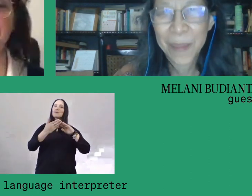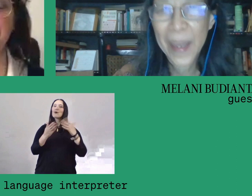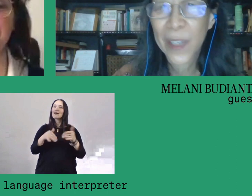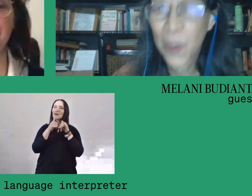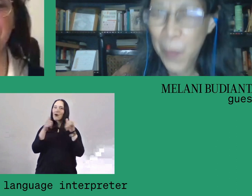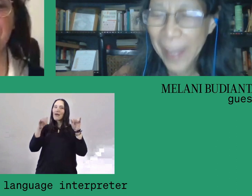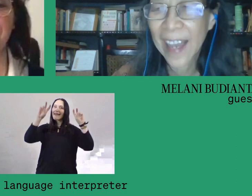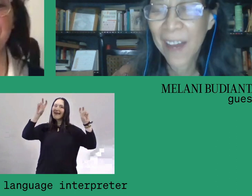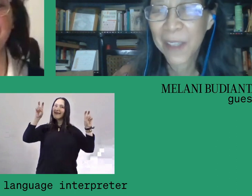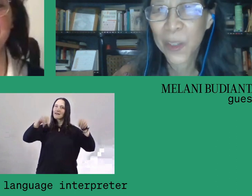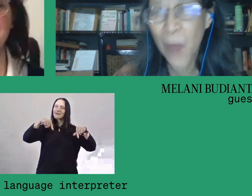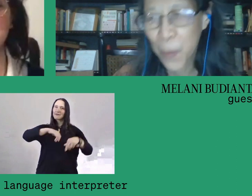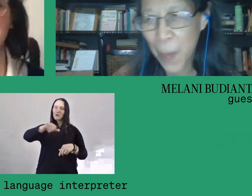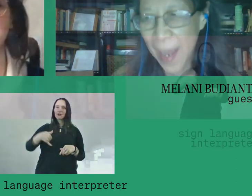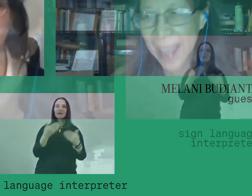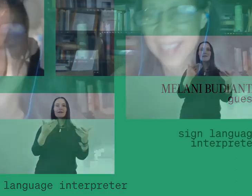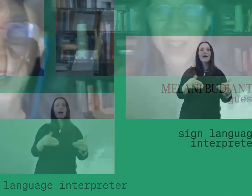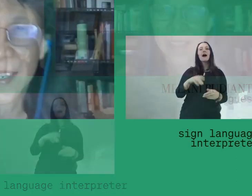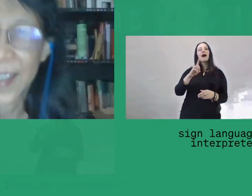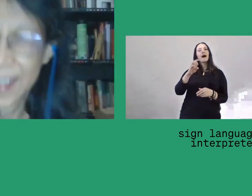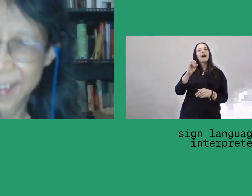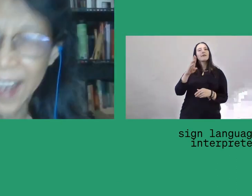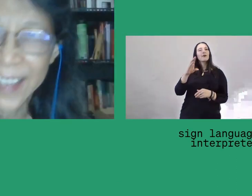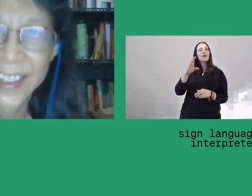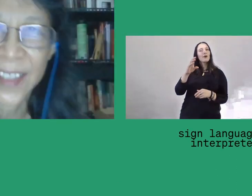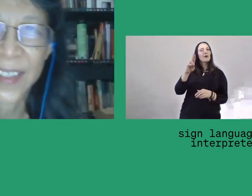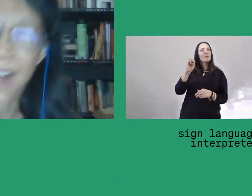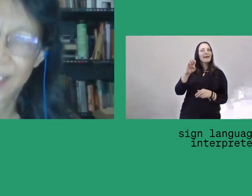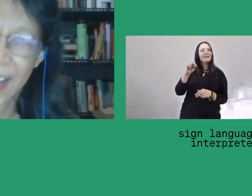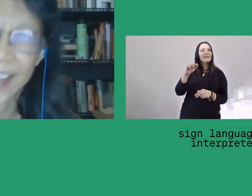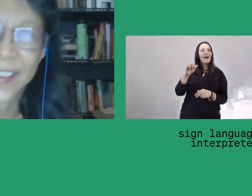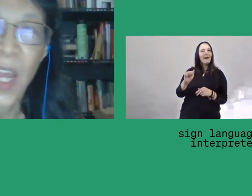by documenta with ruangrupa as art director.